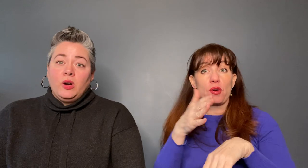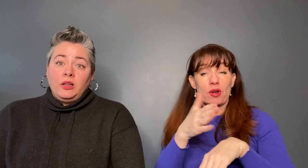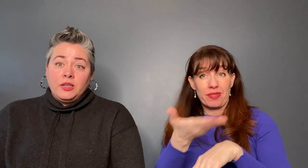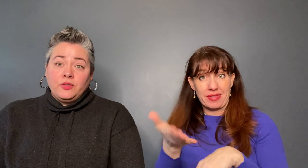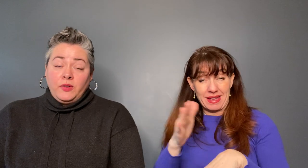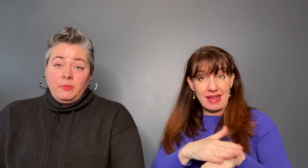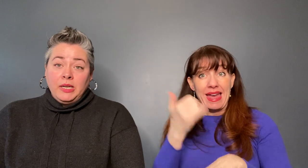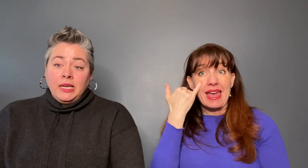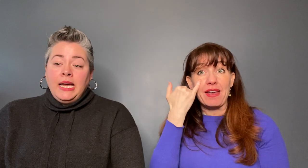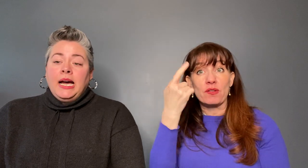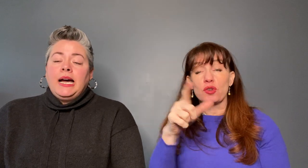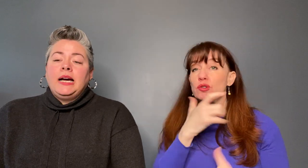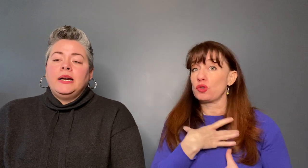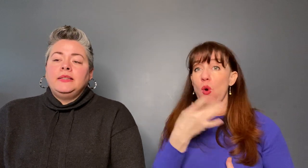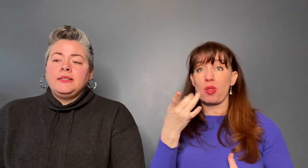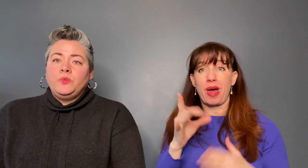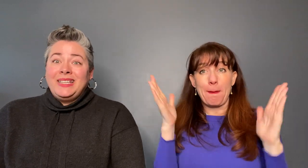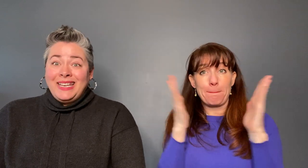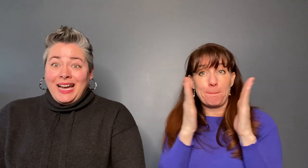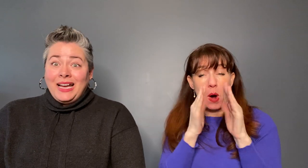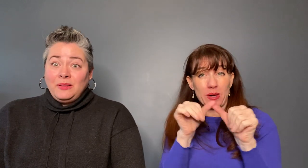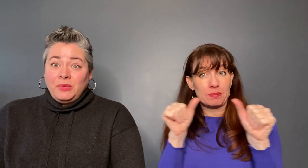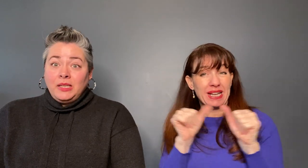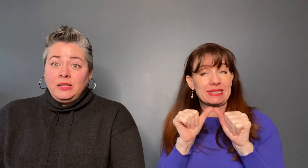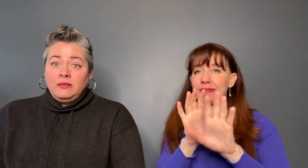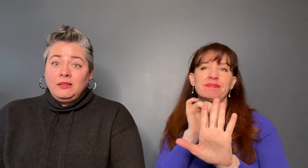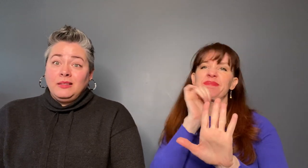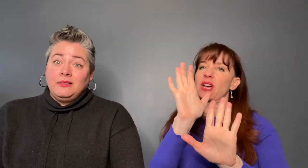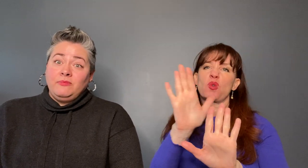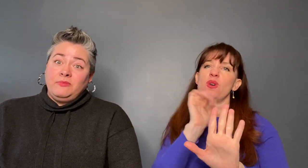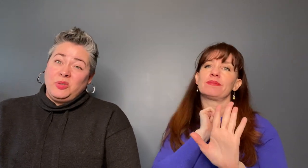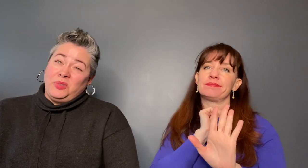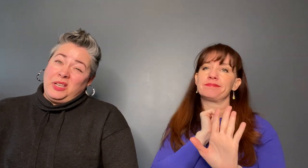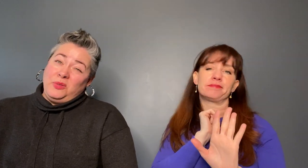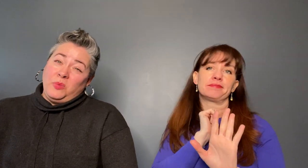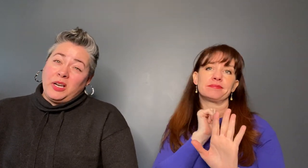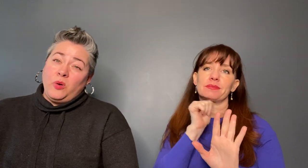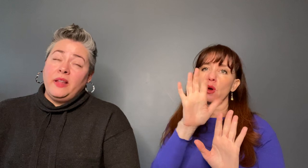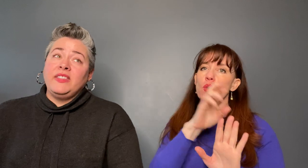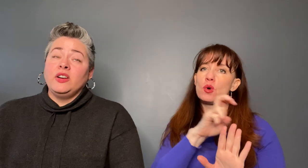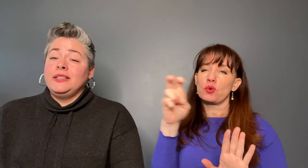claustrophobic this would not be the tour that you'd want to go on, there is